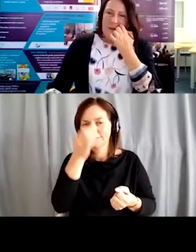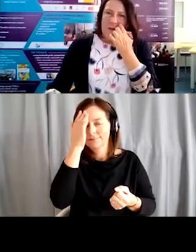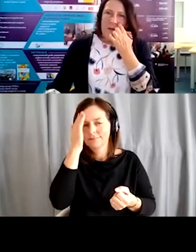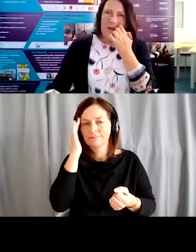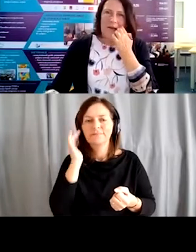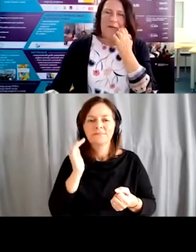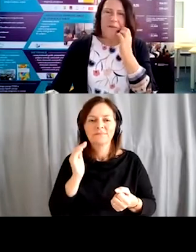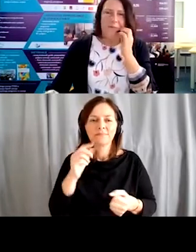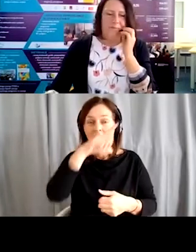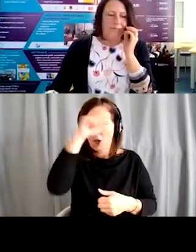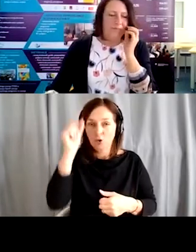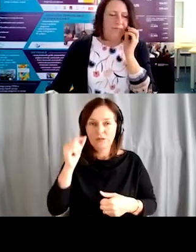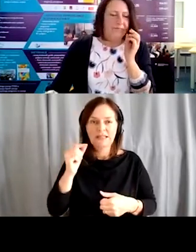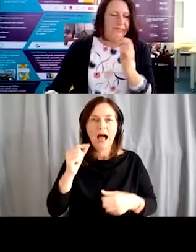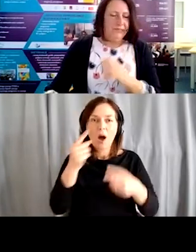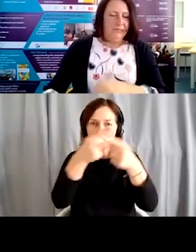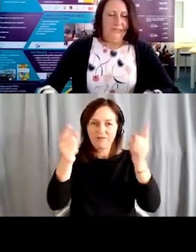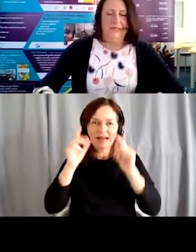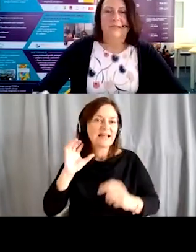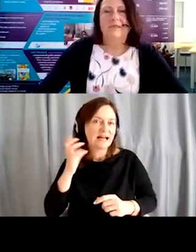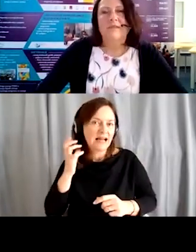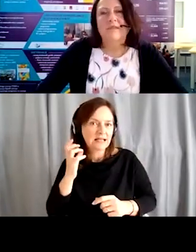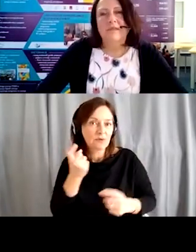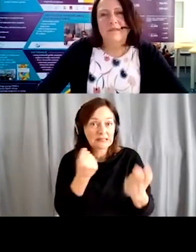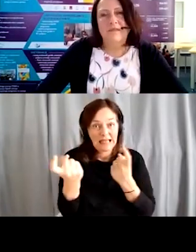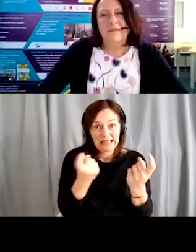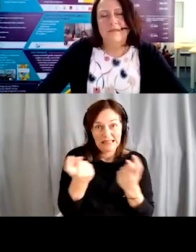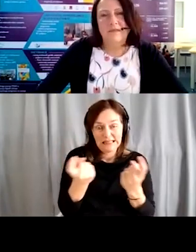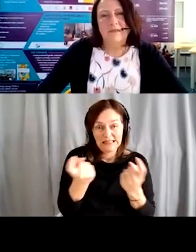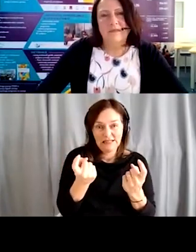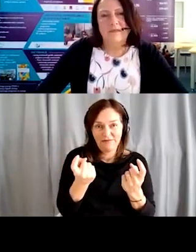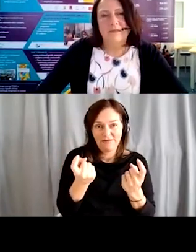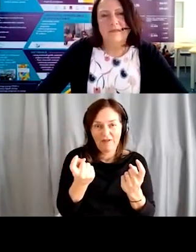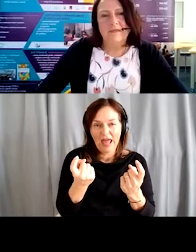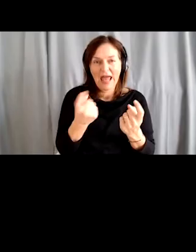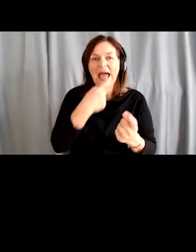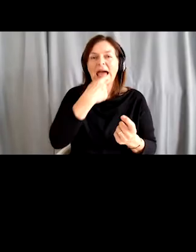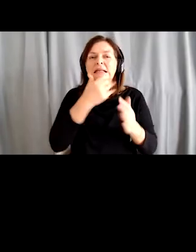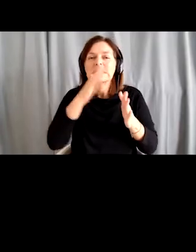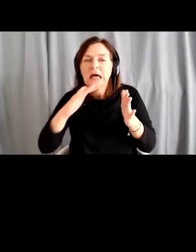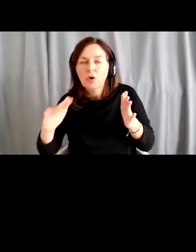At the Adult Education Centre Kranj, we responded to the challenges of a long-lived, ageing society in quite a few ways.